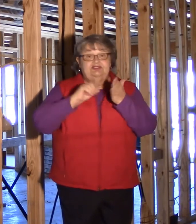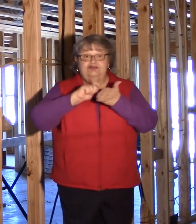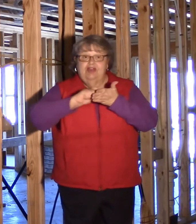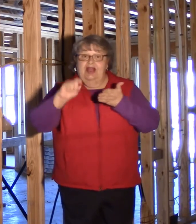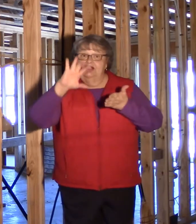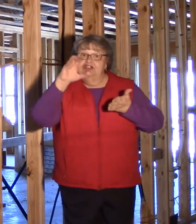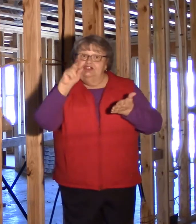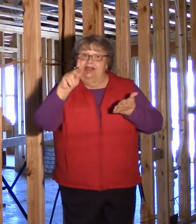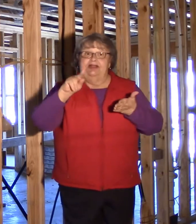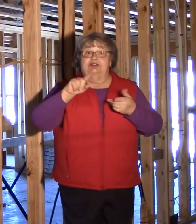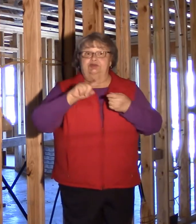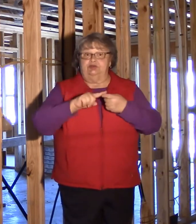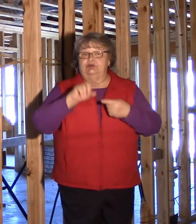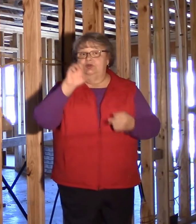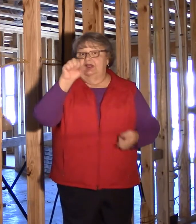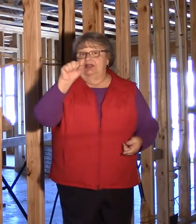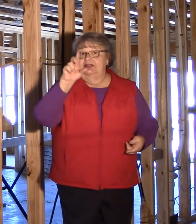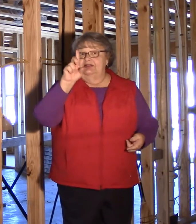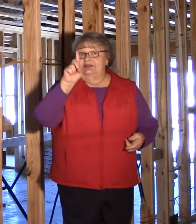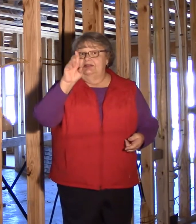Write a check to SDBC